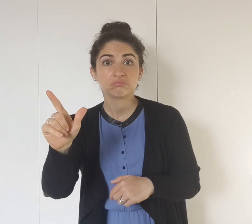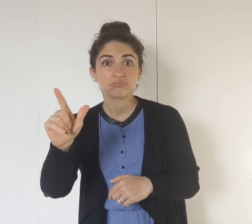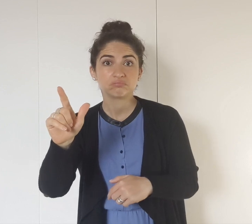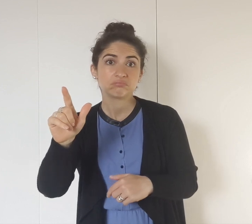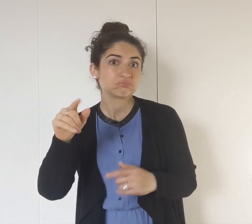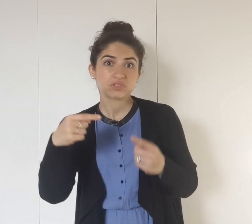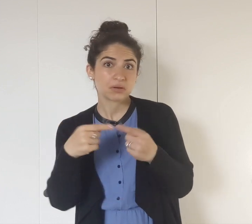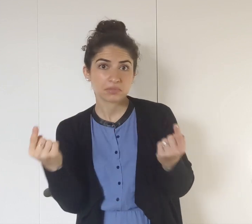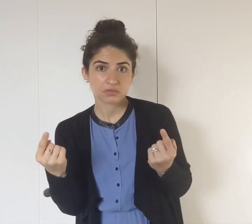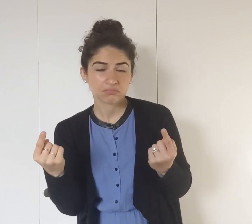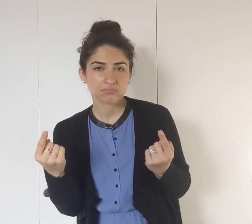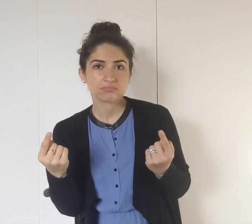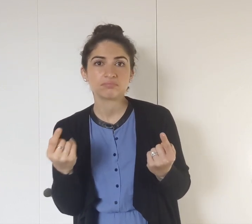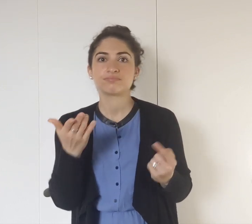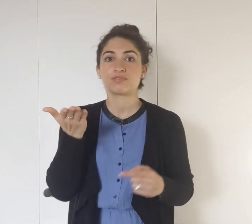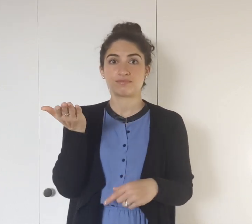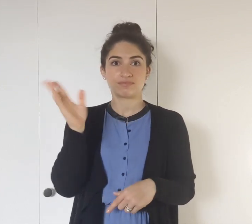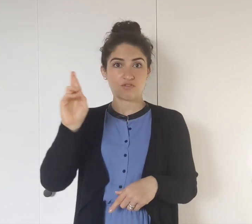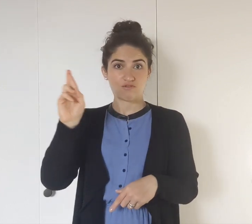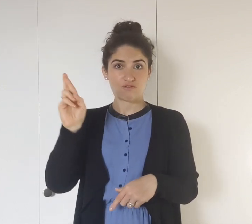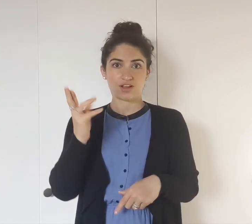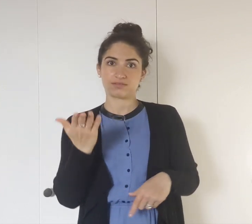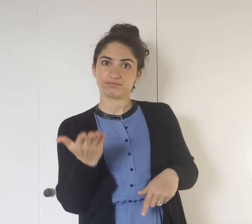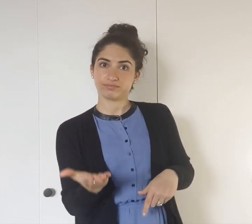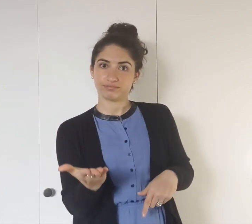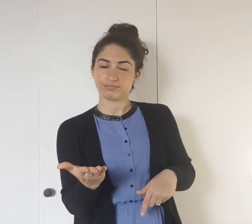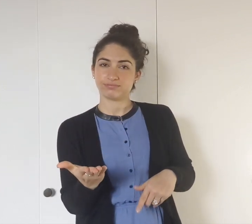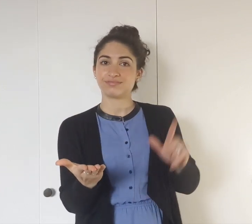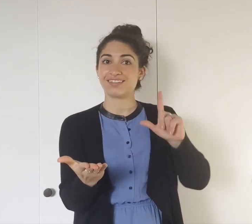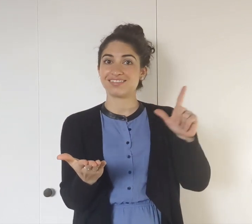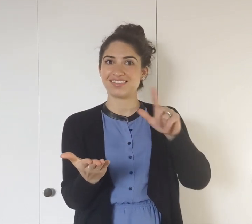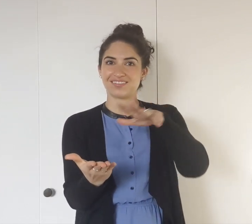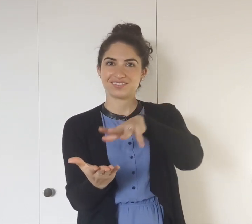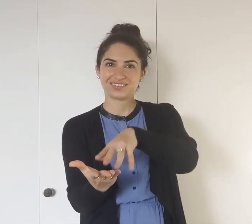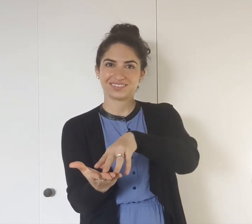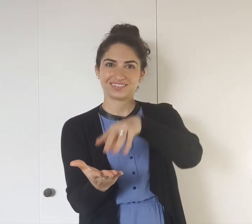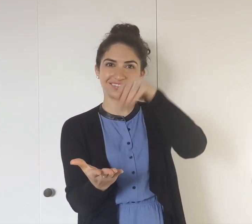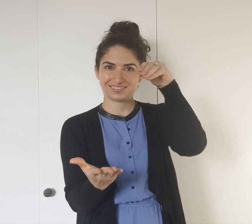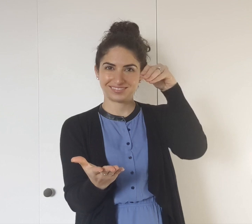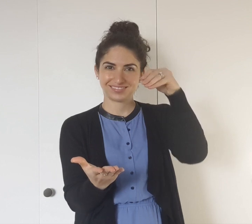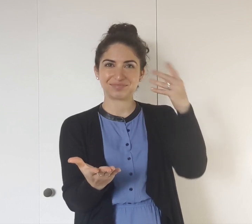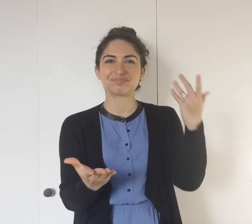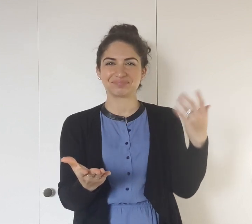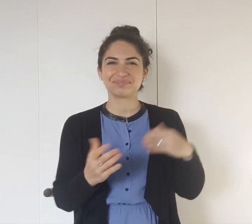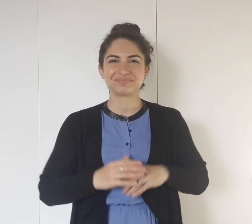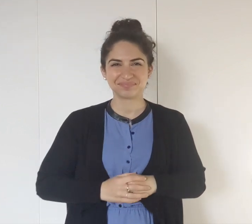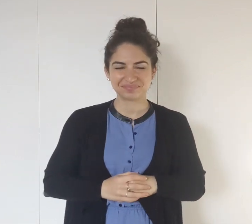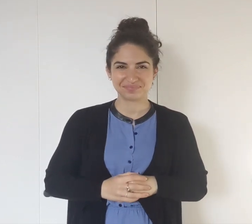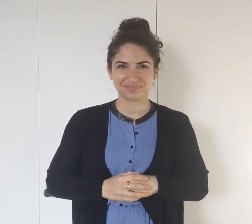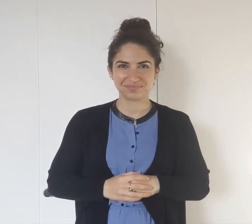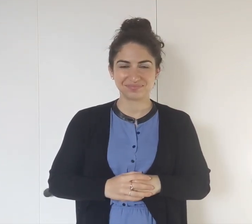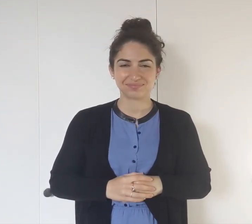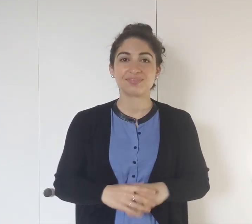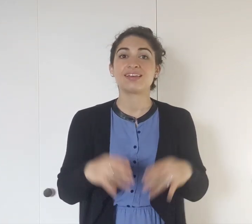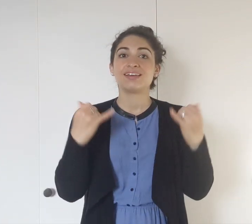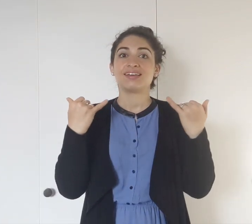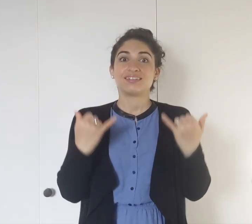If you're a lefty, then do the opposite of that: Your right hand is down, and your left hand moves.